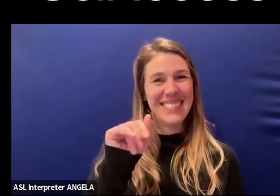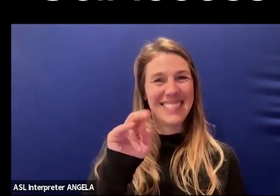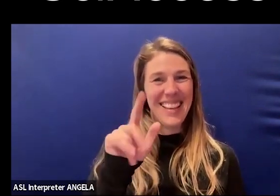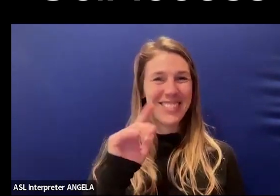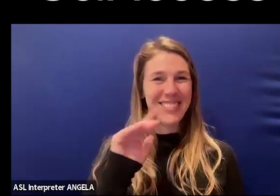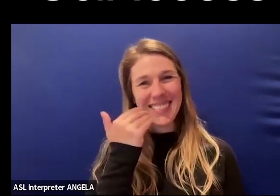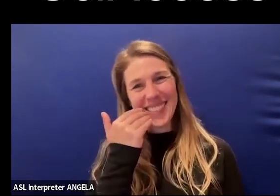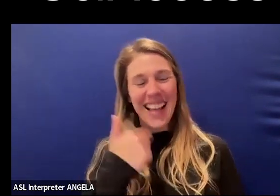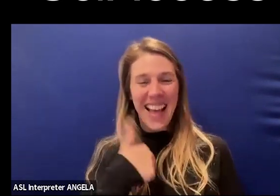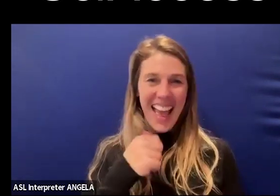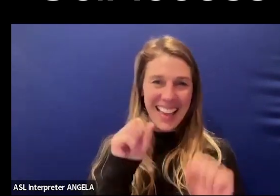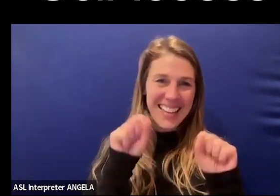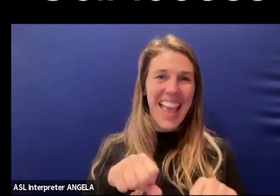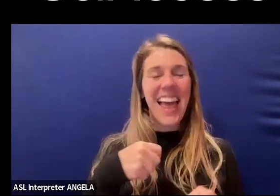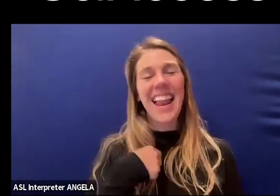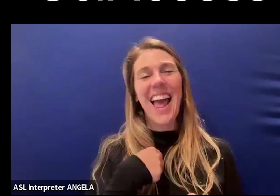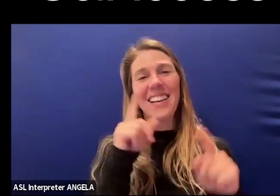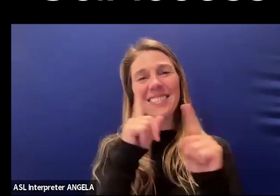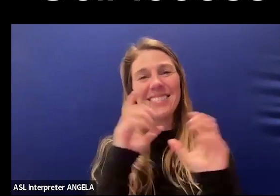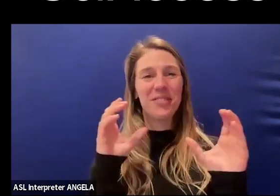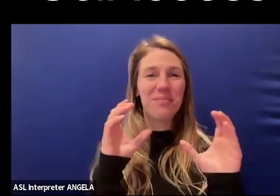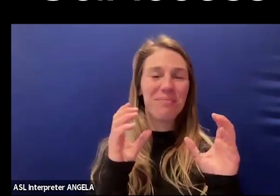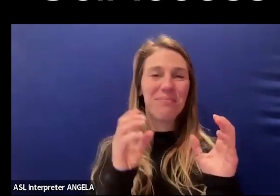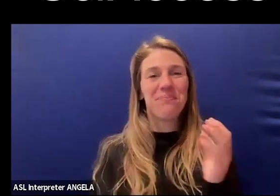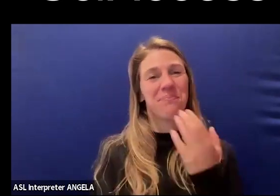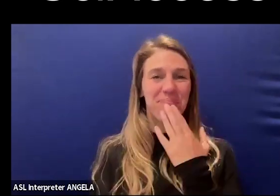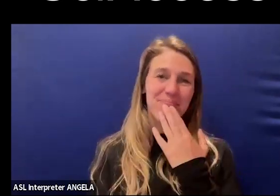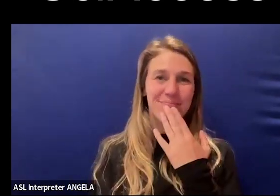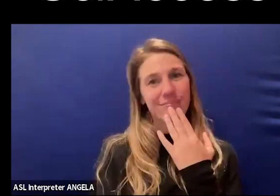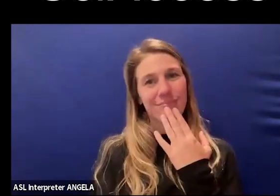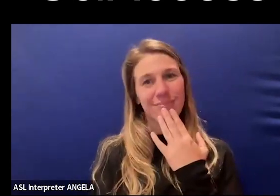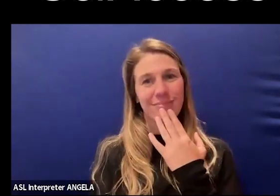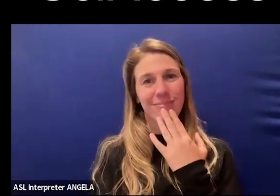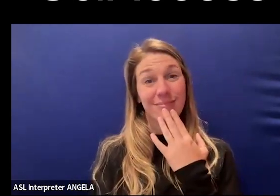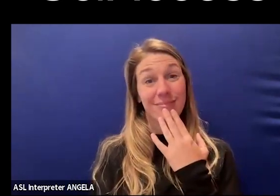I think this is something that I would like for us